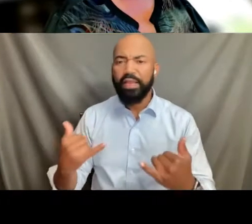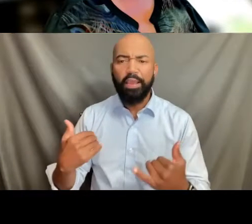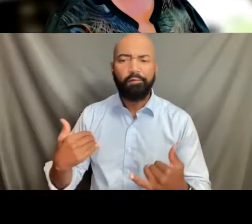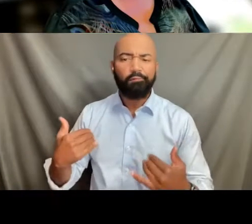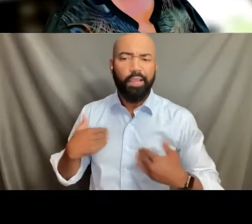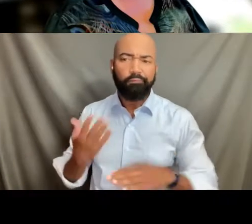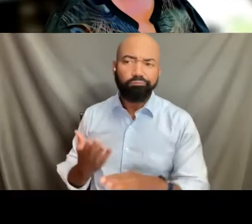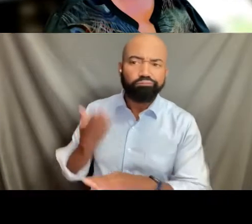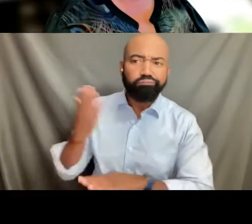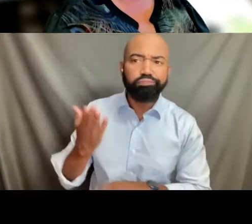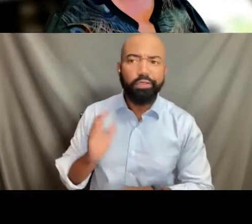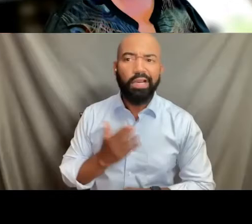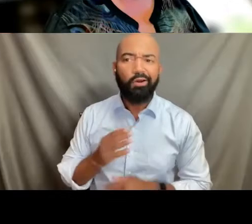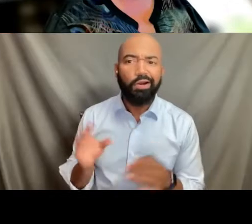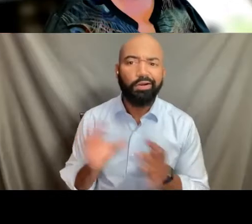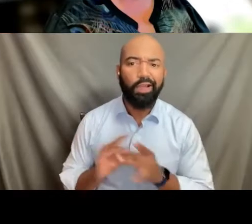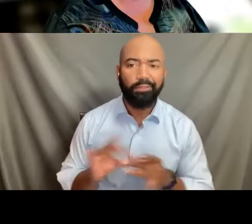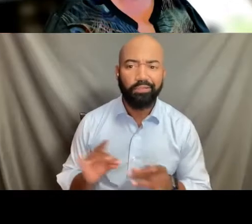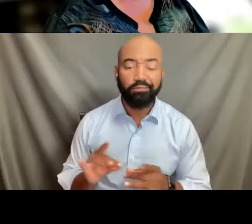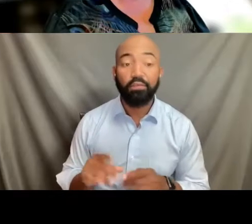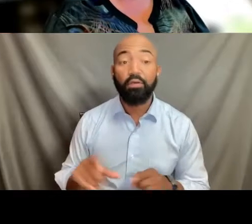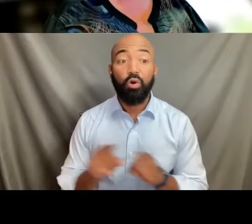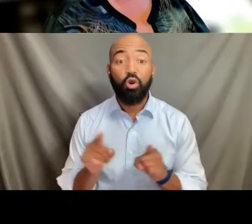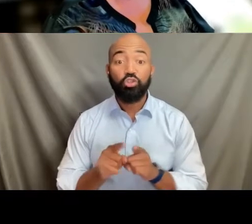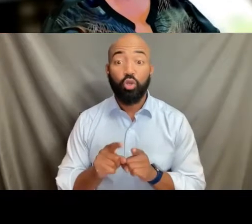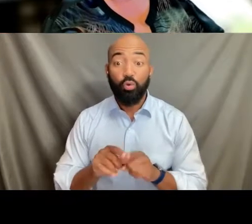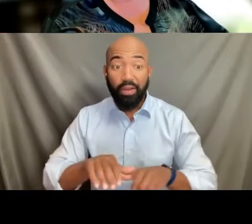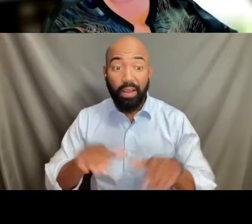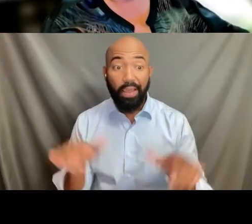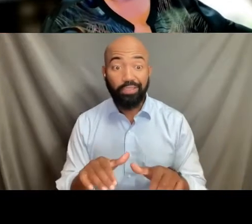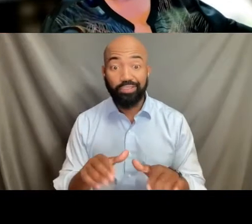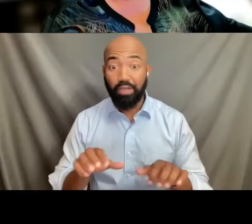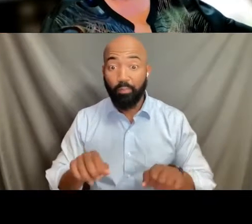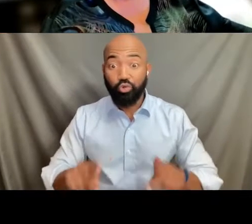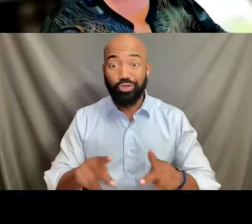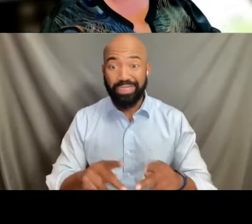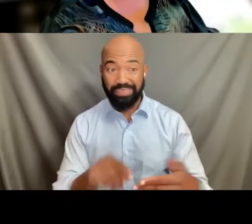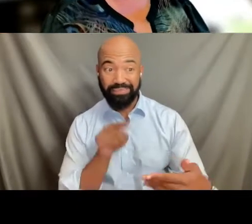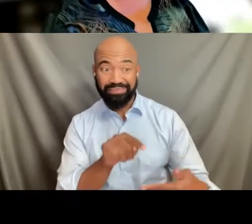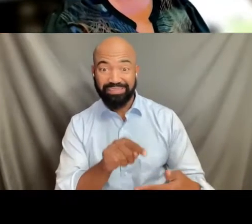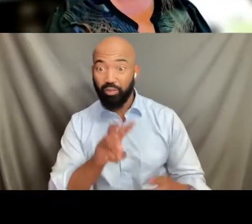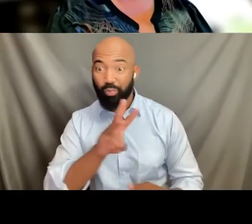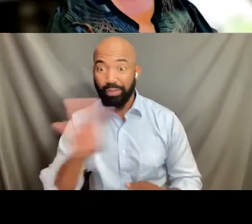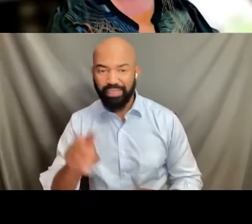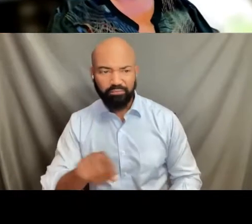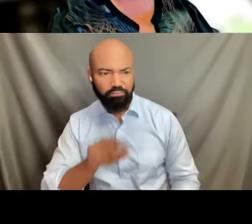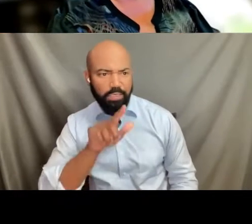and the action opportunity page will tell you where you can file those actions.